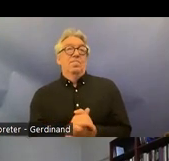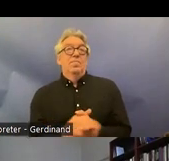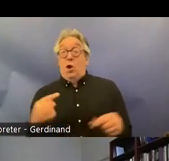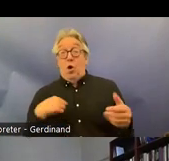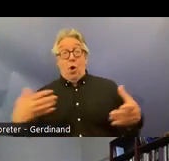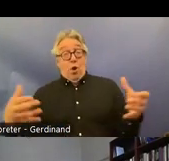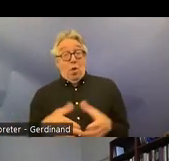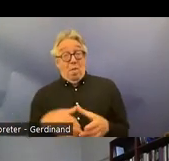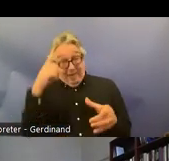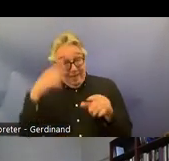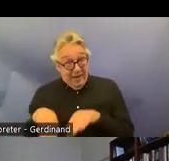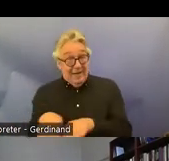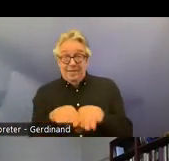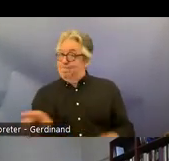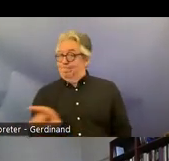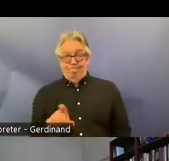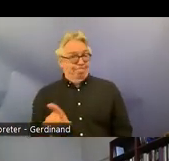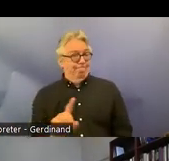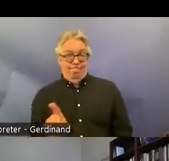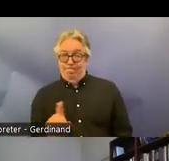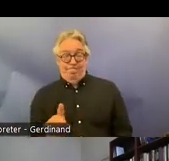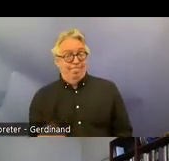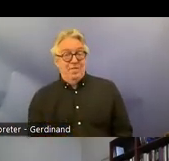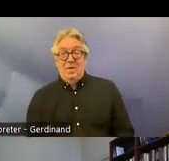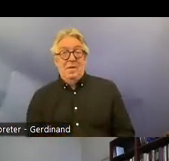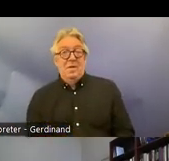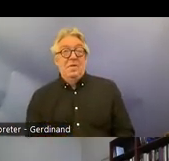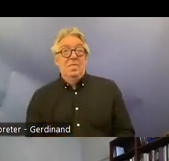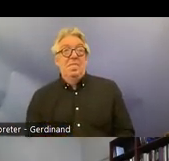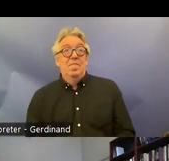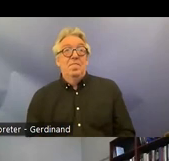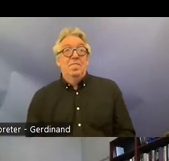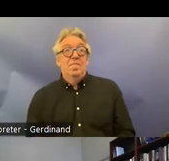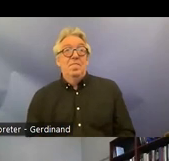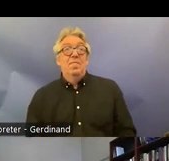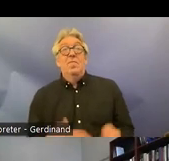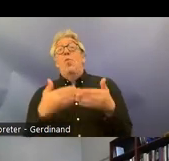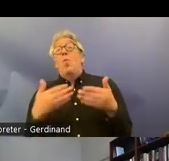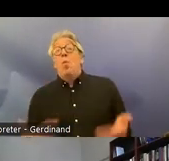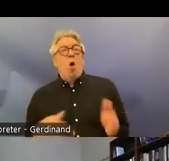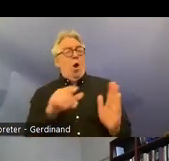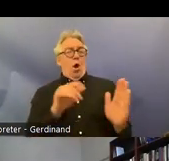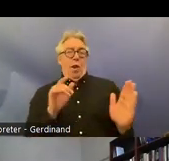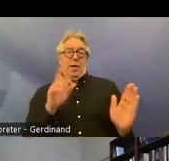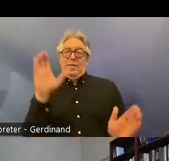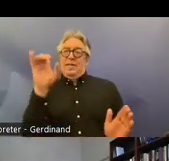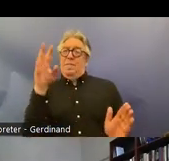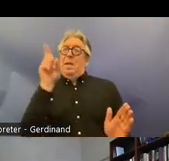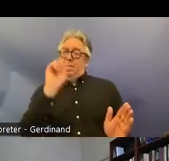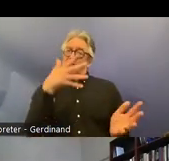in the uh Report with regard to which act the the crpd should be incorporated